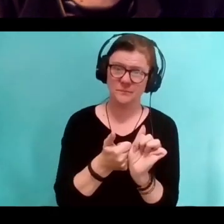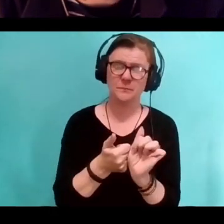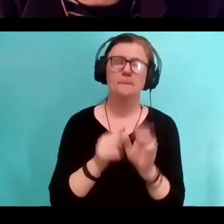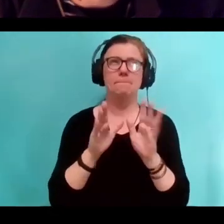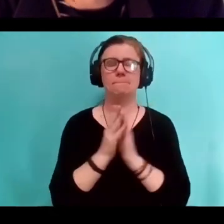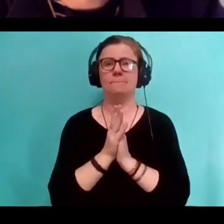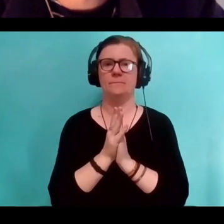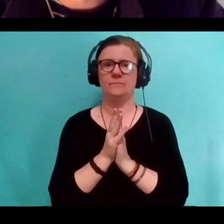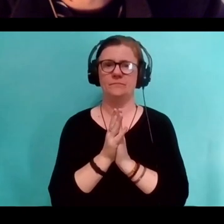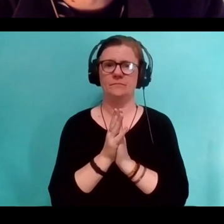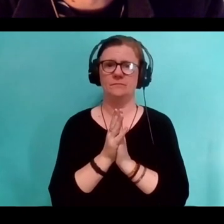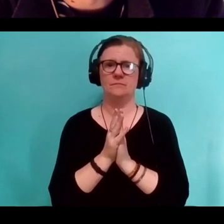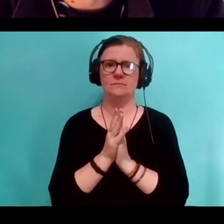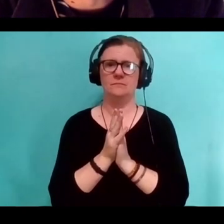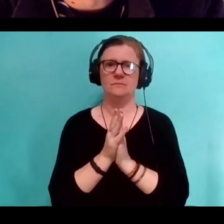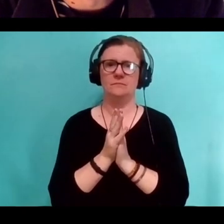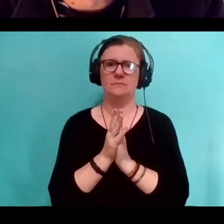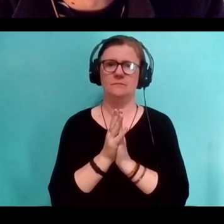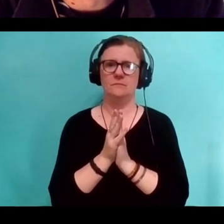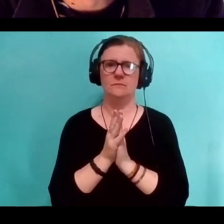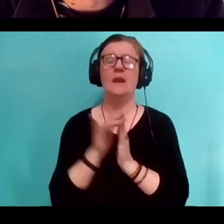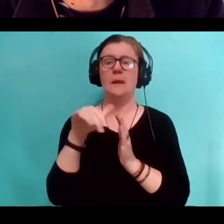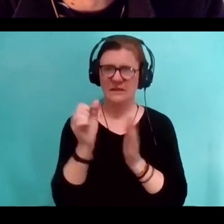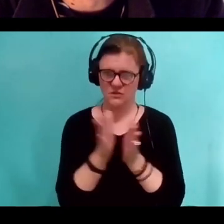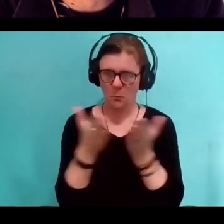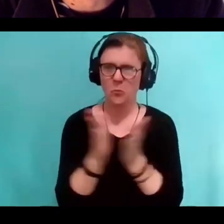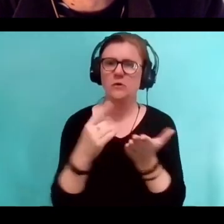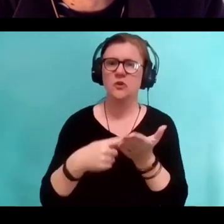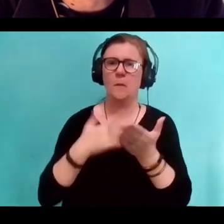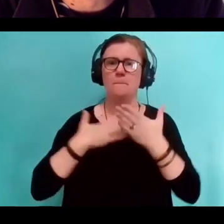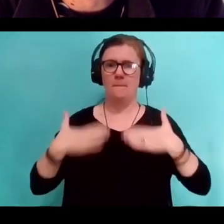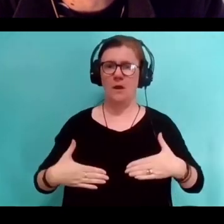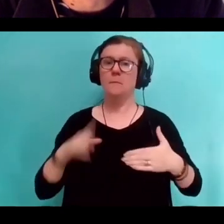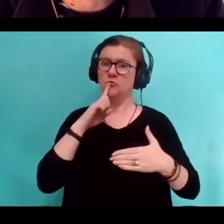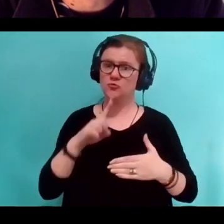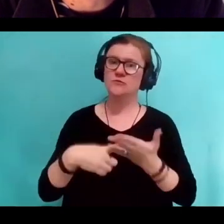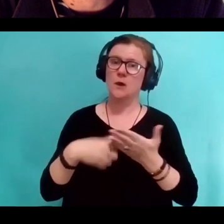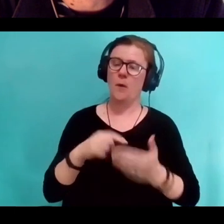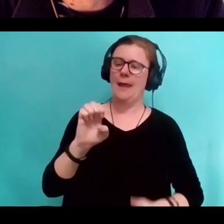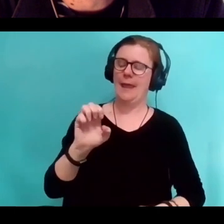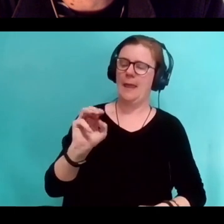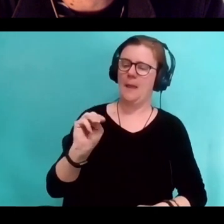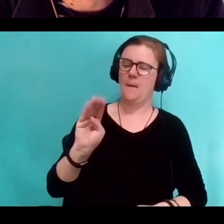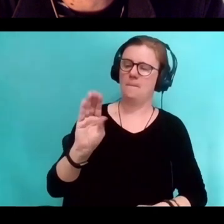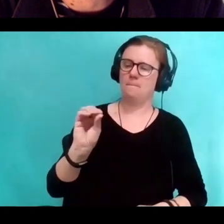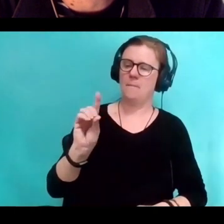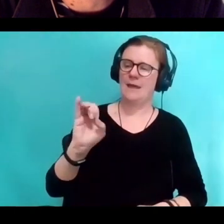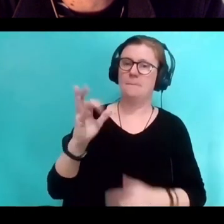is even though I talked about my body, the book is about embodiment. It's not about the story of my body.